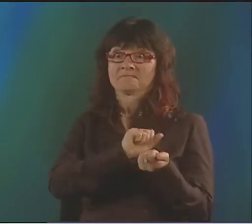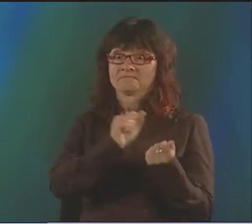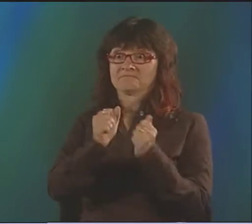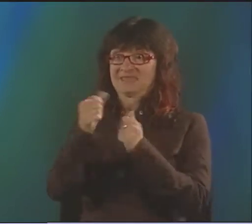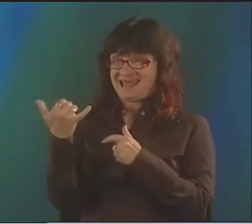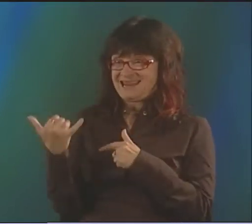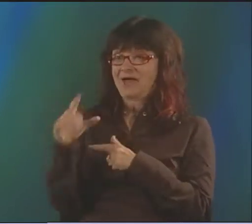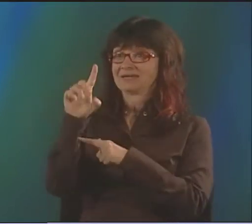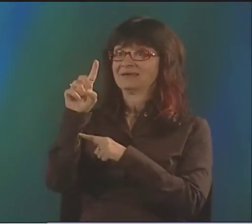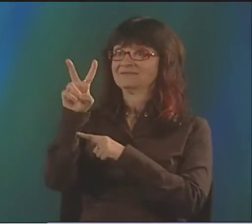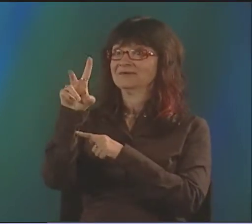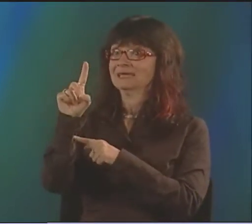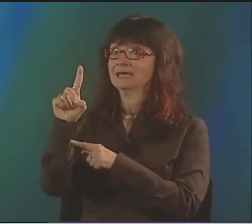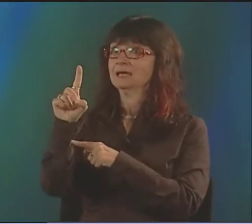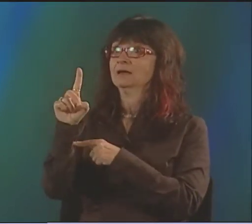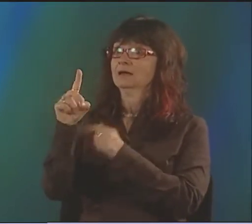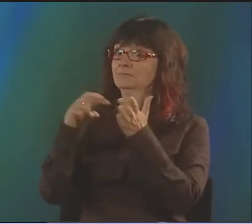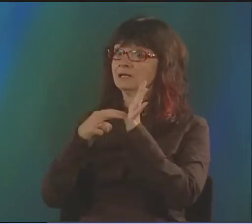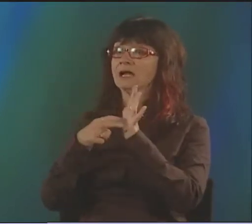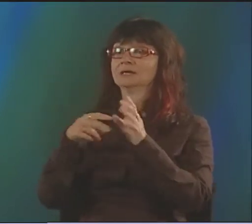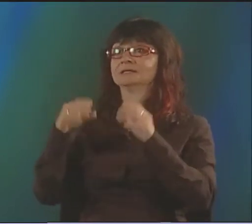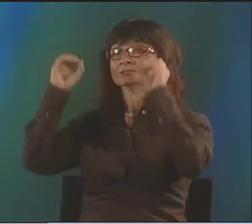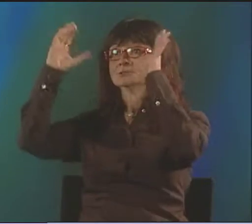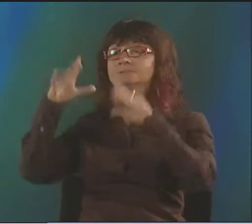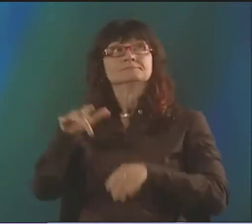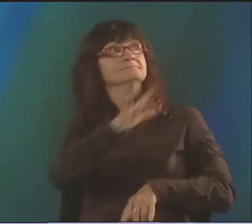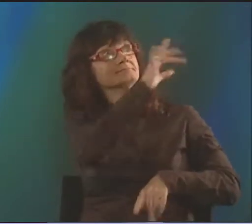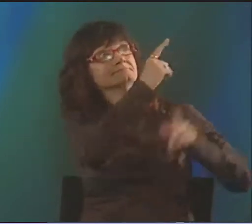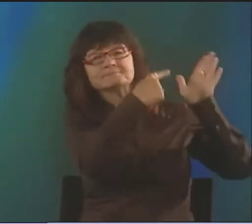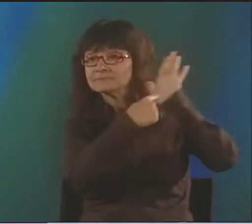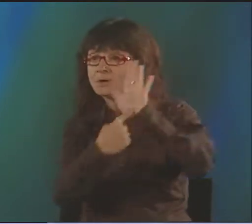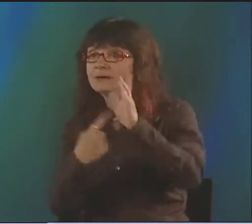ACTUALLY USE THIS CURRICULUM, AND IN THE VIDEO IS MY WORK.